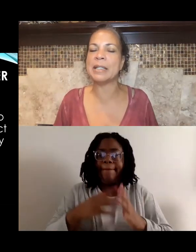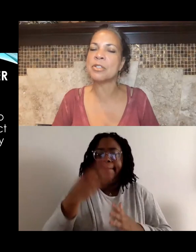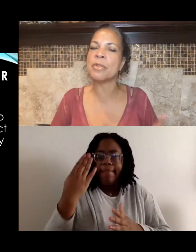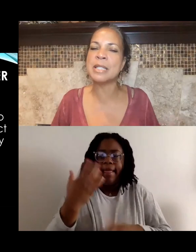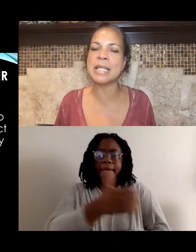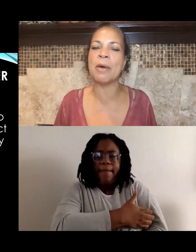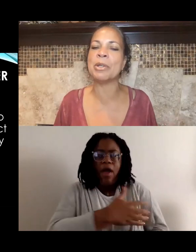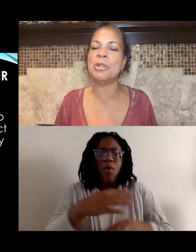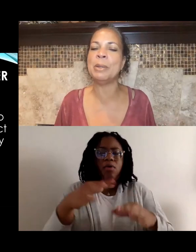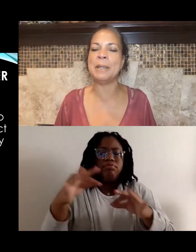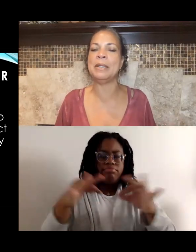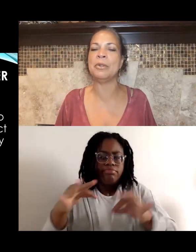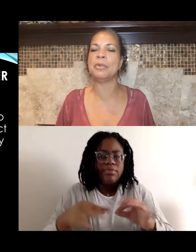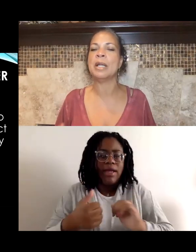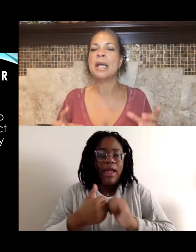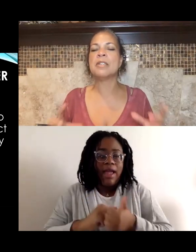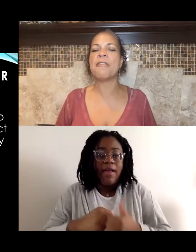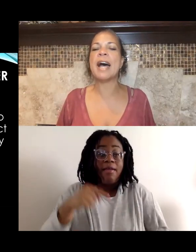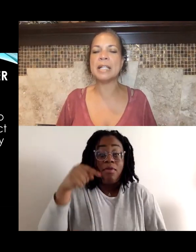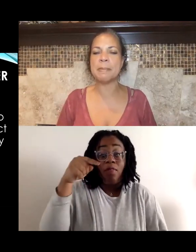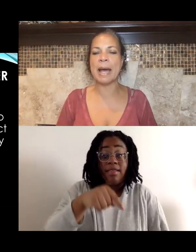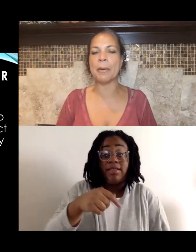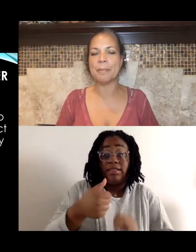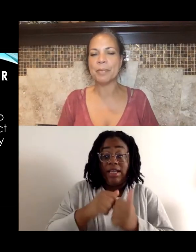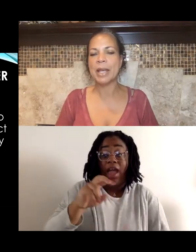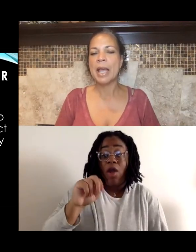And so this is how Huey P. Newton defines power.